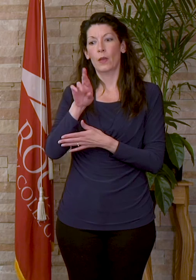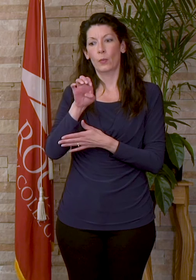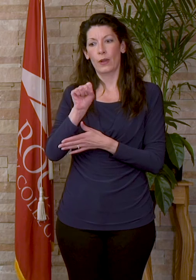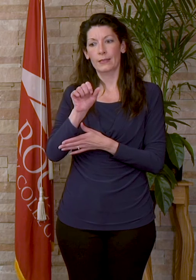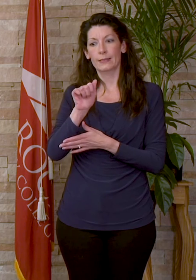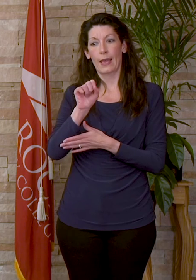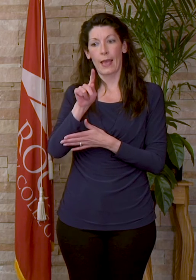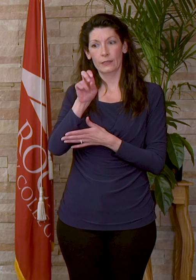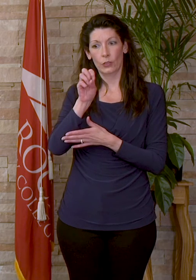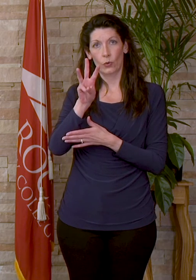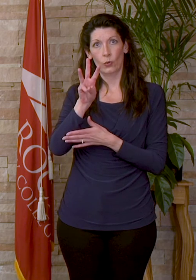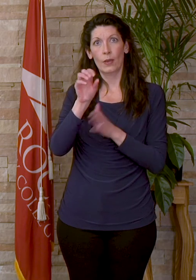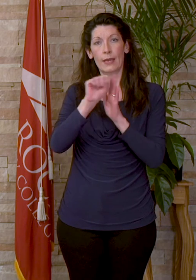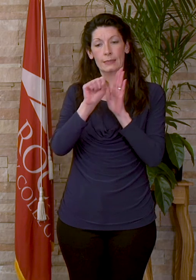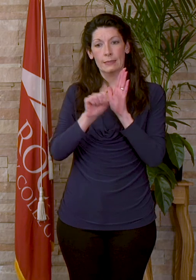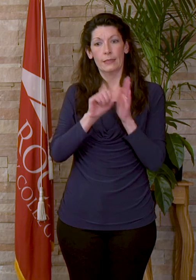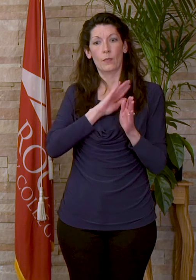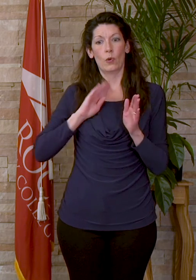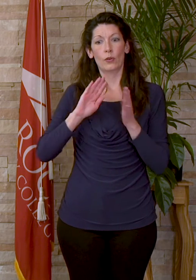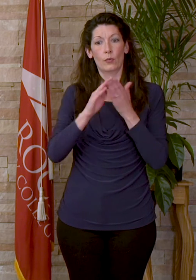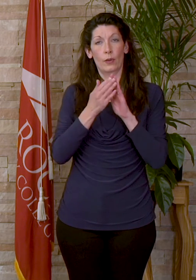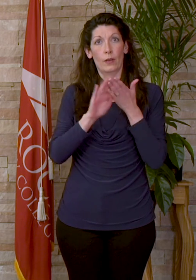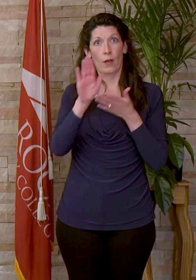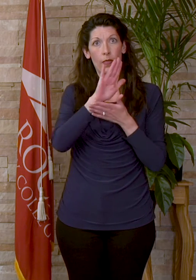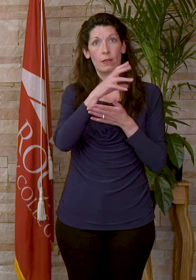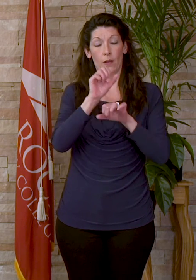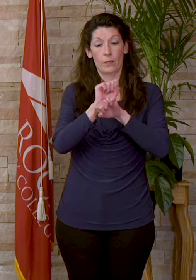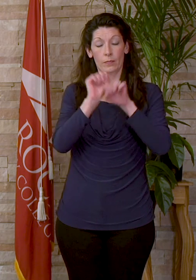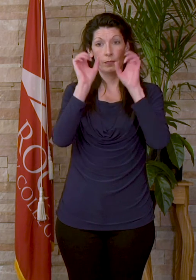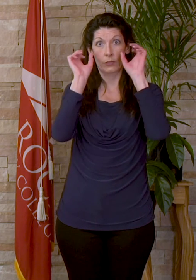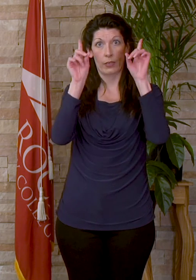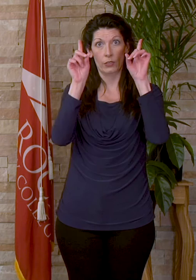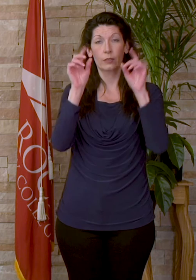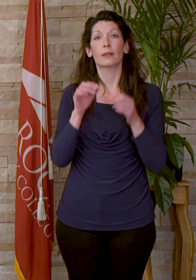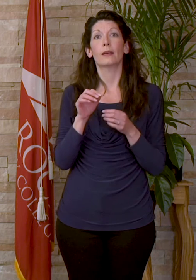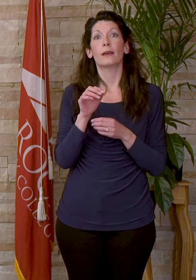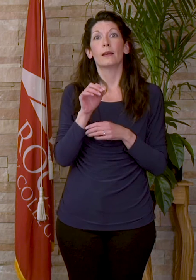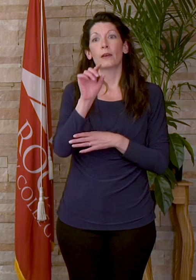State Board for Community College and Occupational Education representative. Dr. Geri Anderson, who's